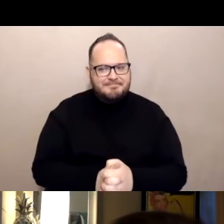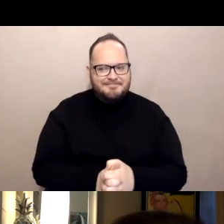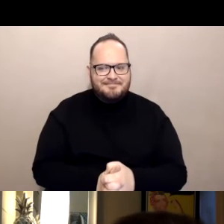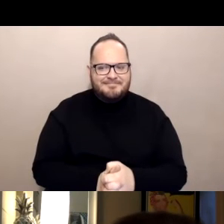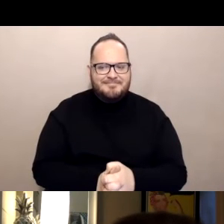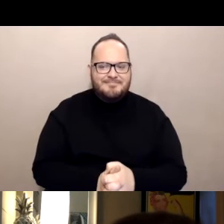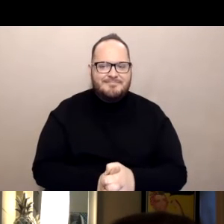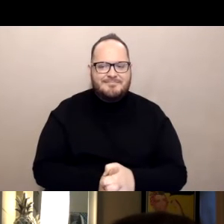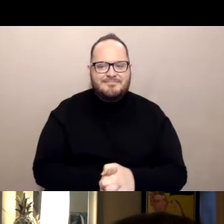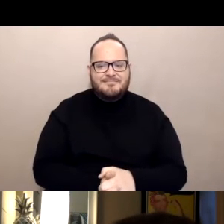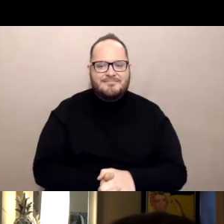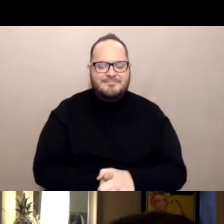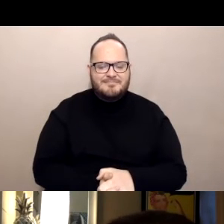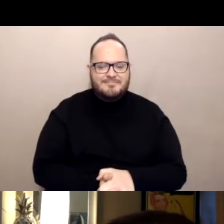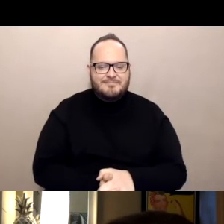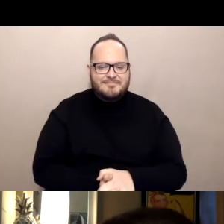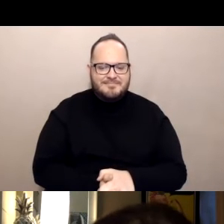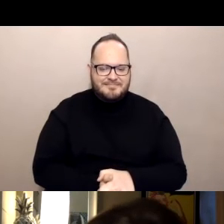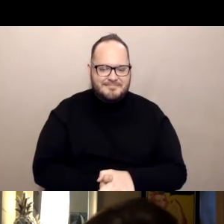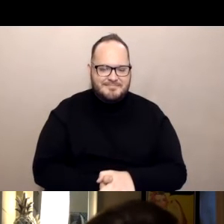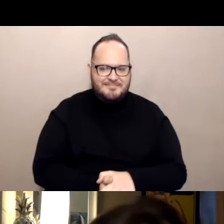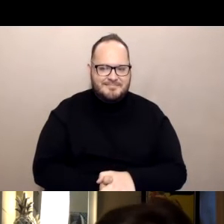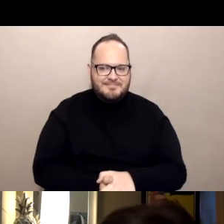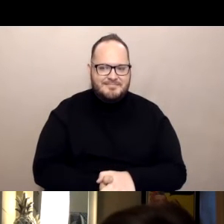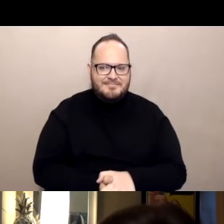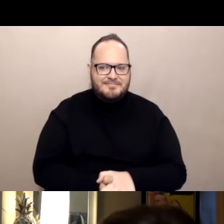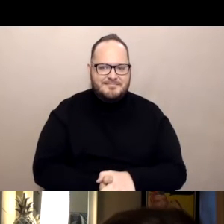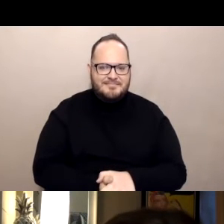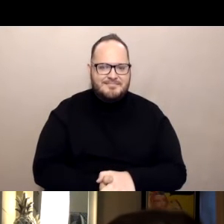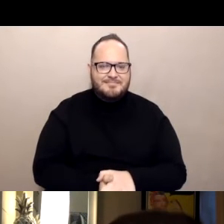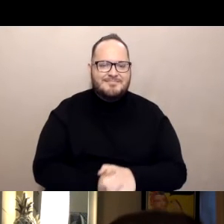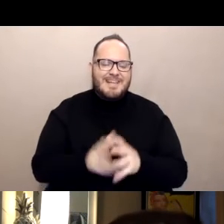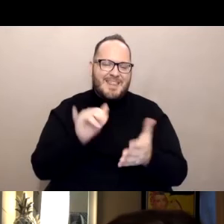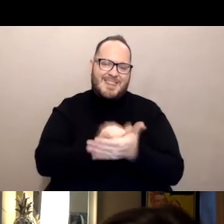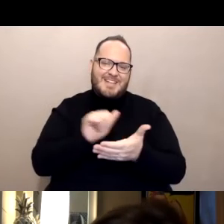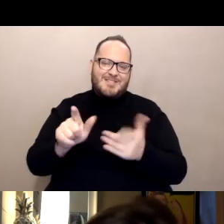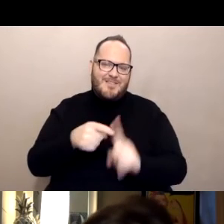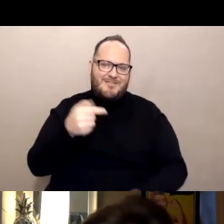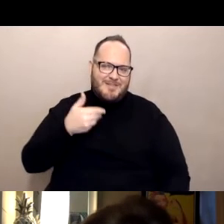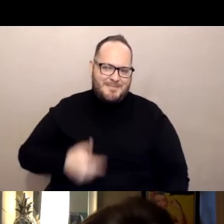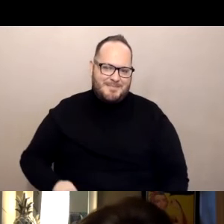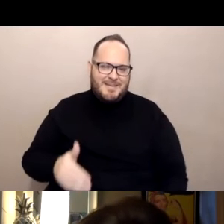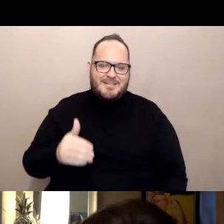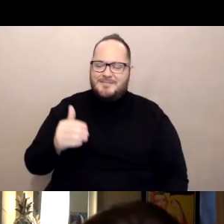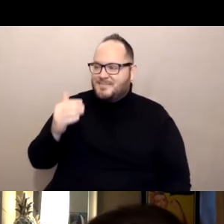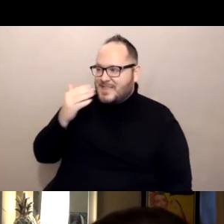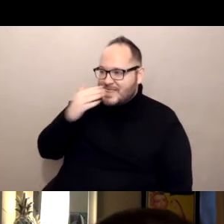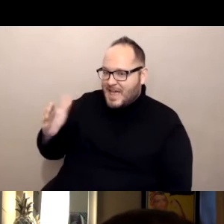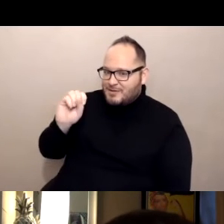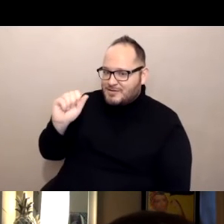And that's it for me. Thank you Sascha. Next slide please.